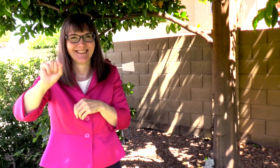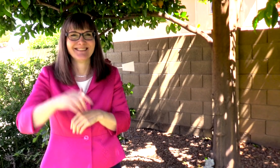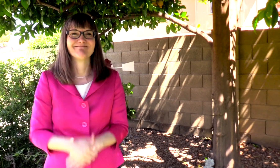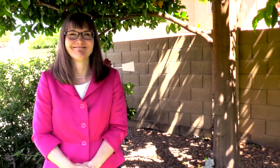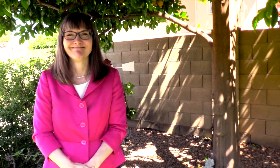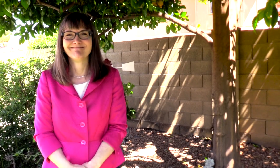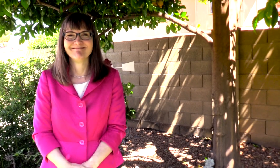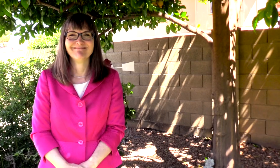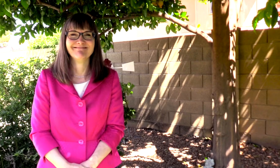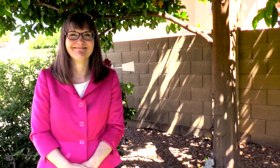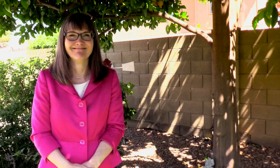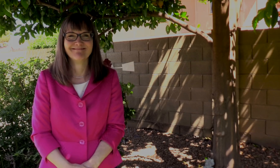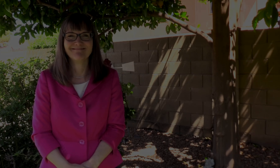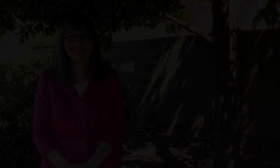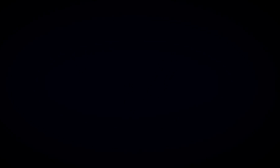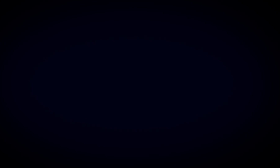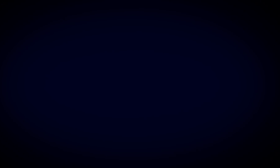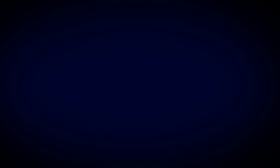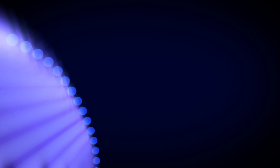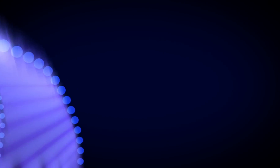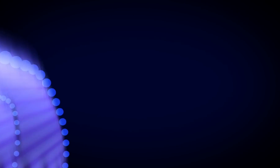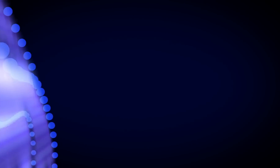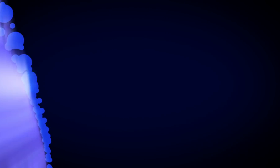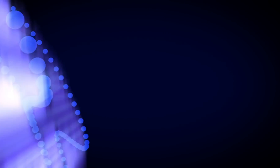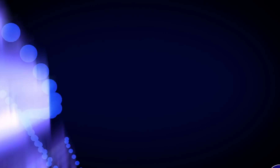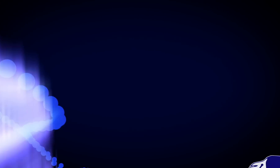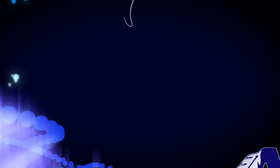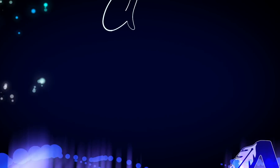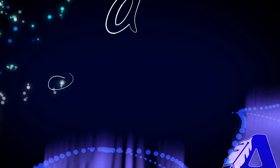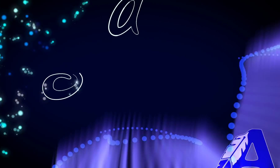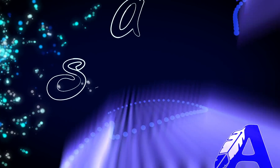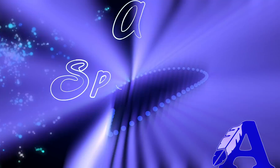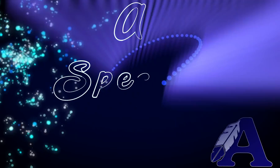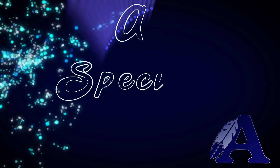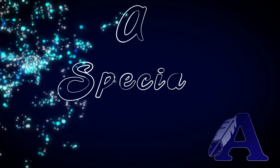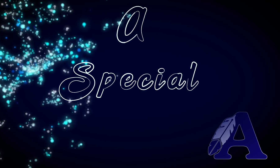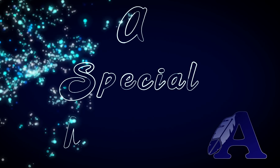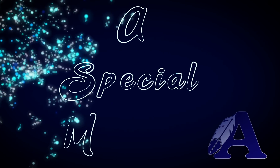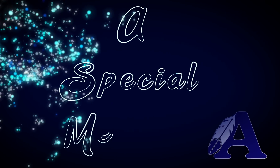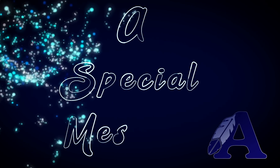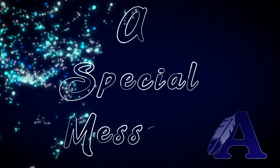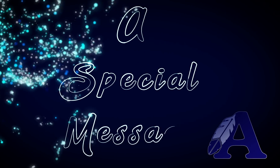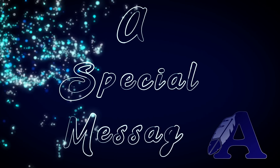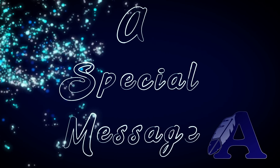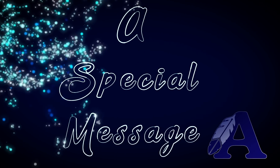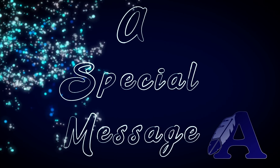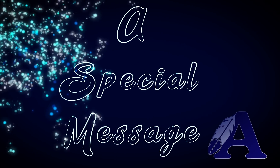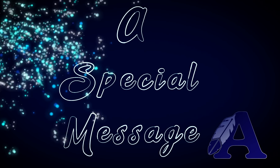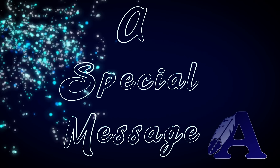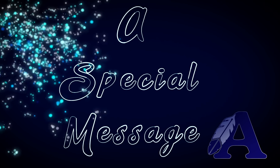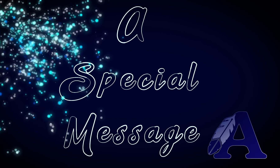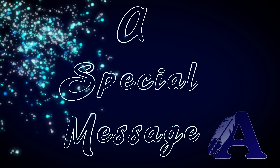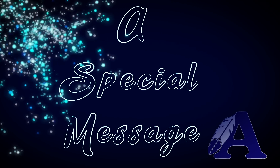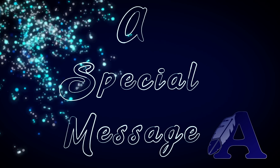AN ANIMATION APPEARS IT READS A SPECIAL MESSAGE.